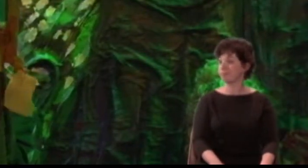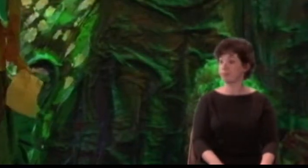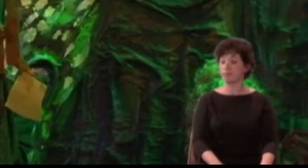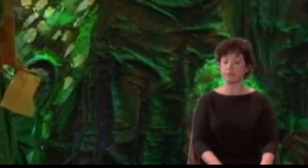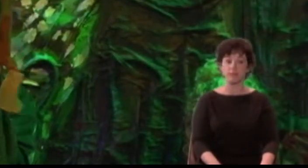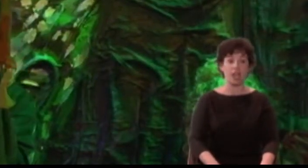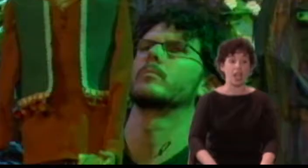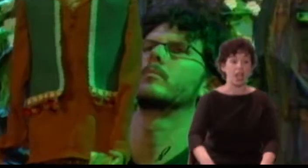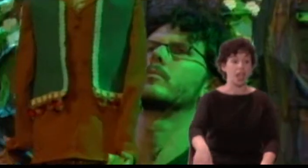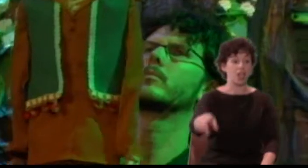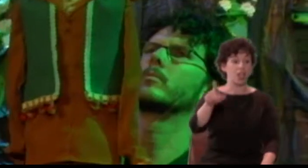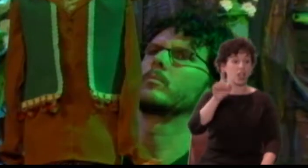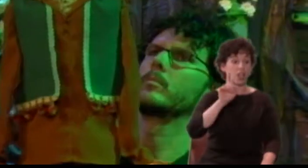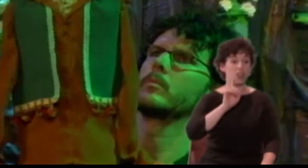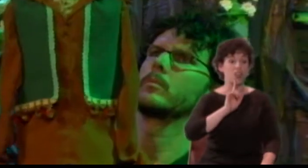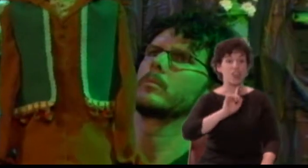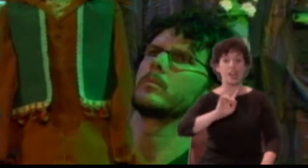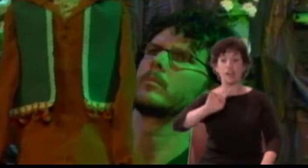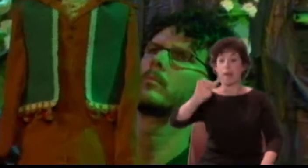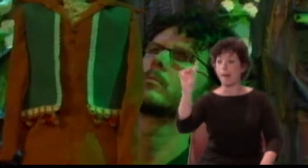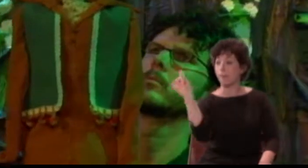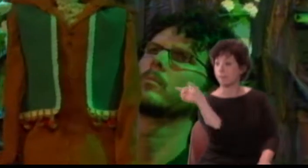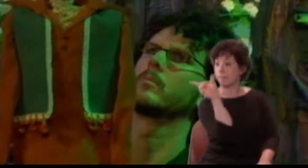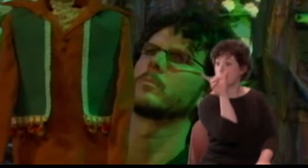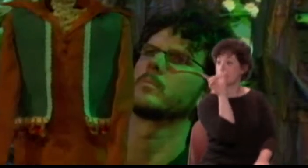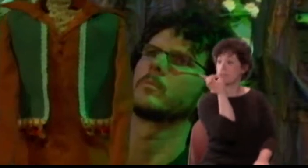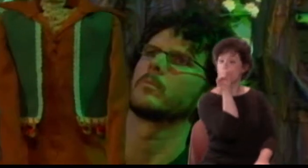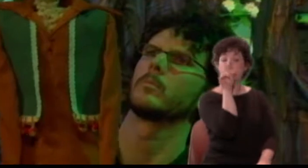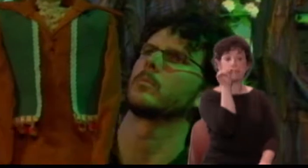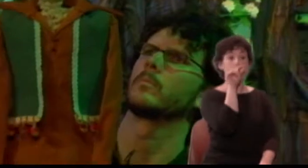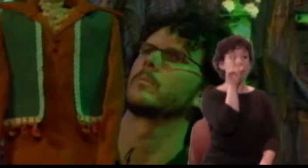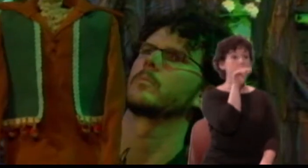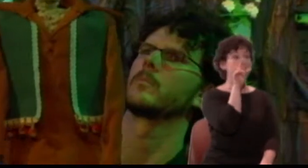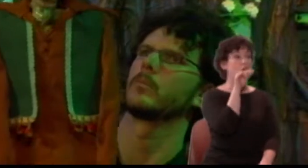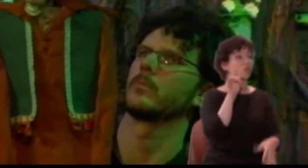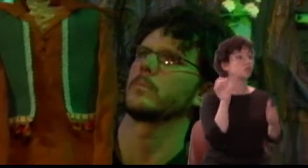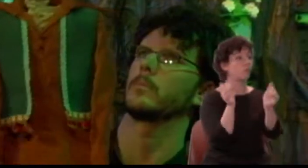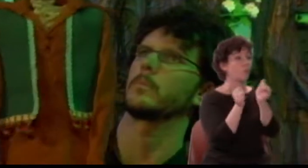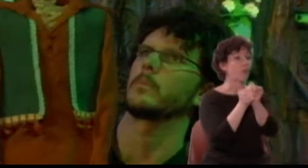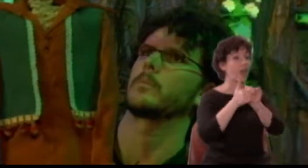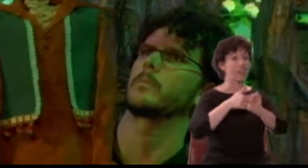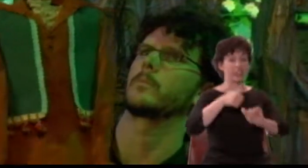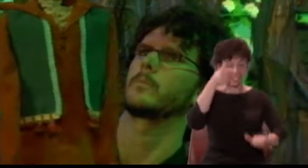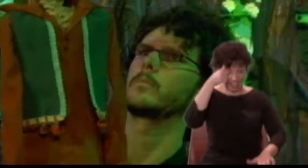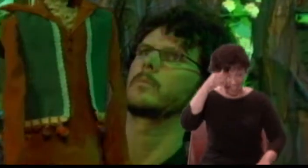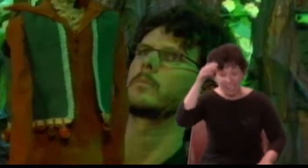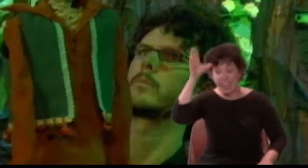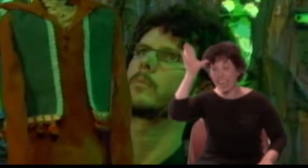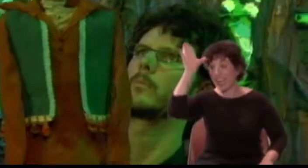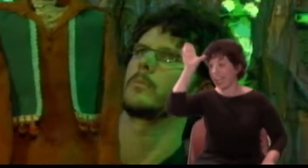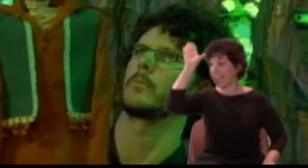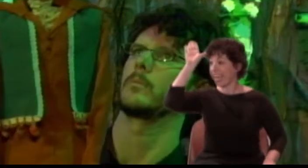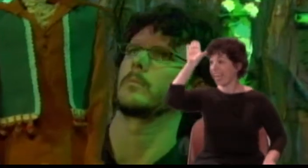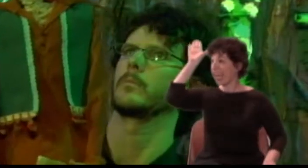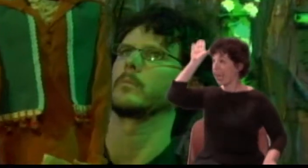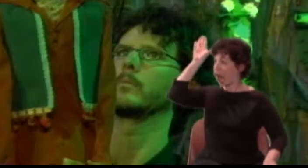the wren with little quill - {hee-haw}